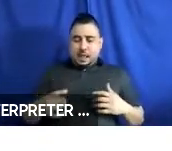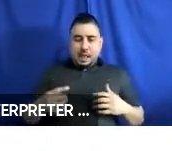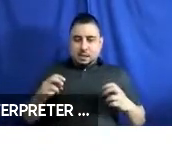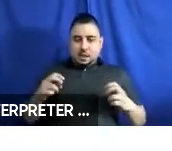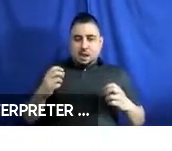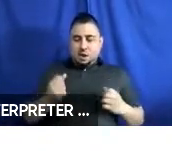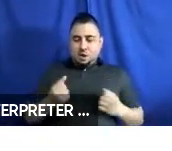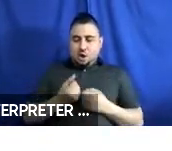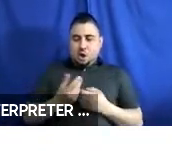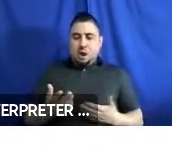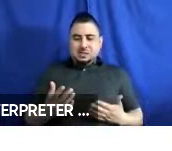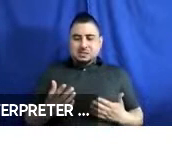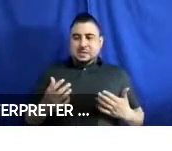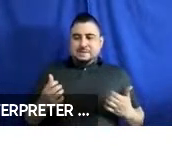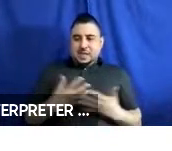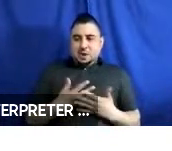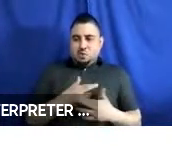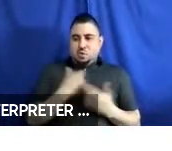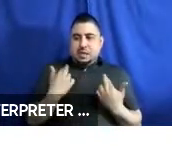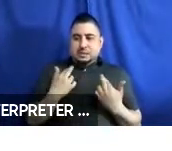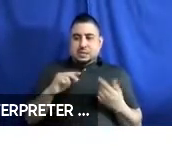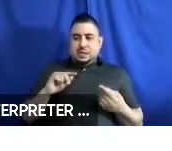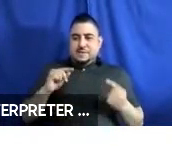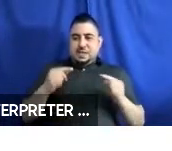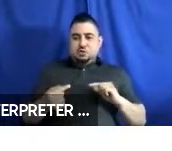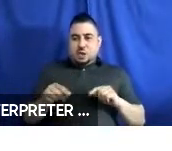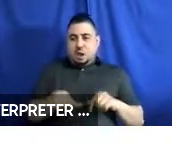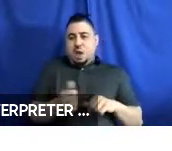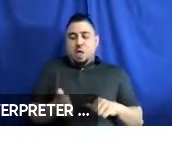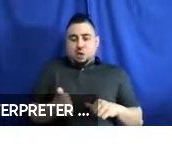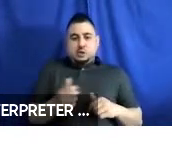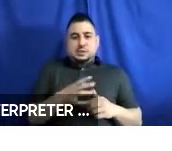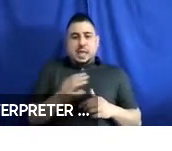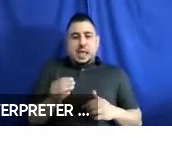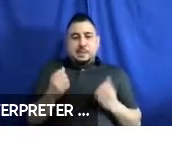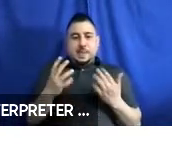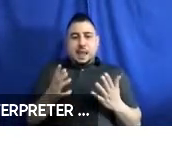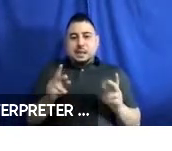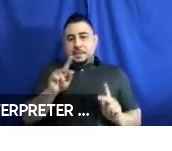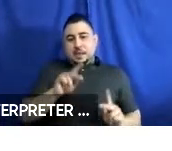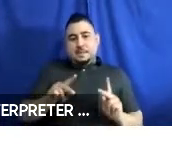increase sense of fear and risk of injuring others. And many participants had limited